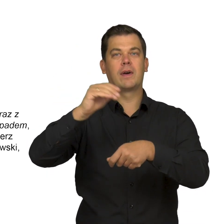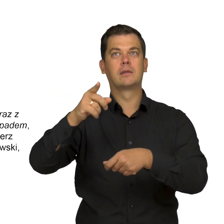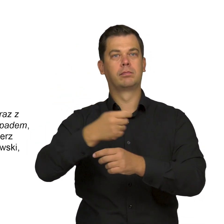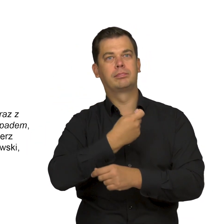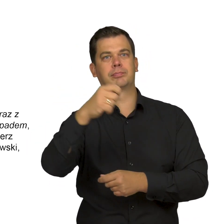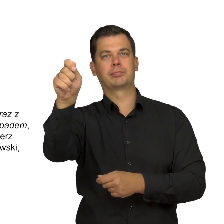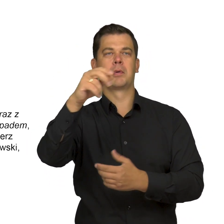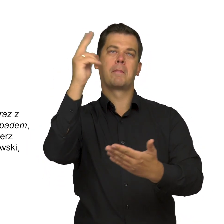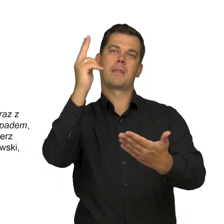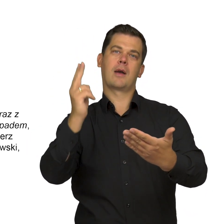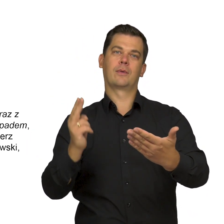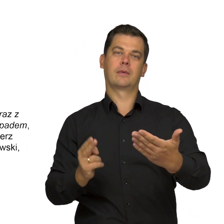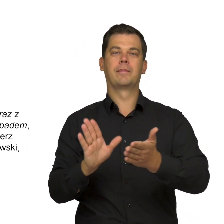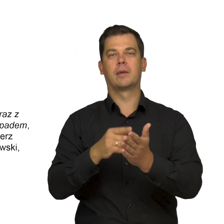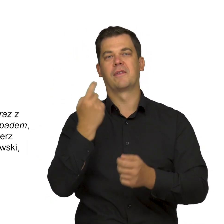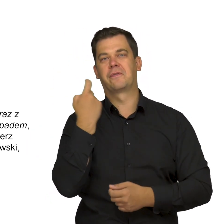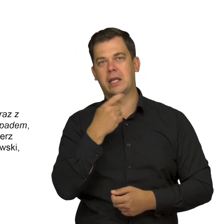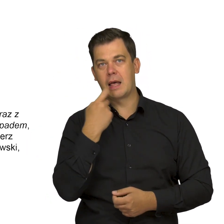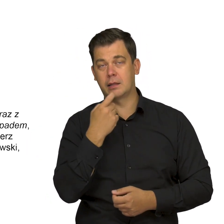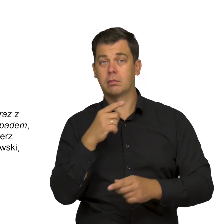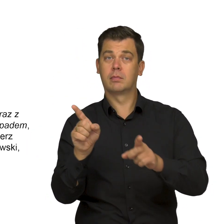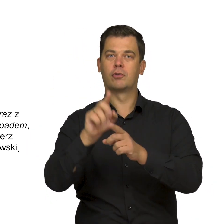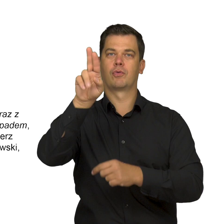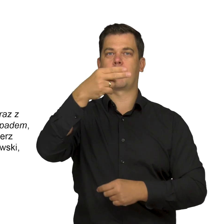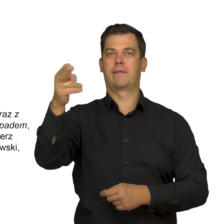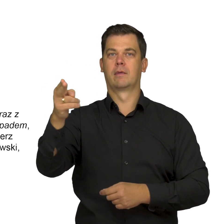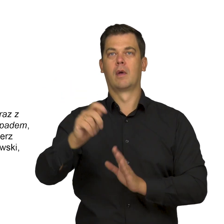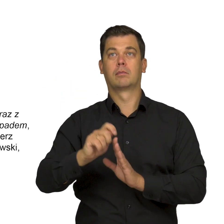to Nordic countries, with Finland and Norway being some of the destinations.